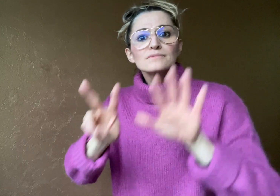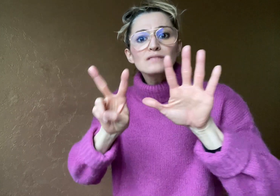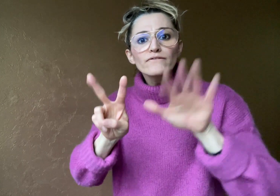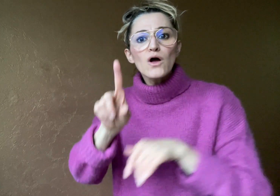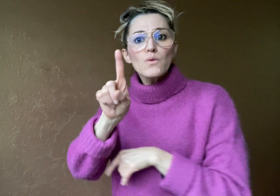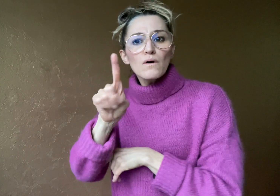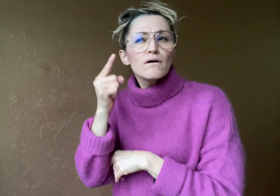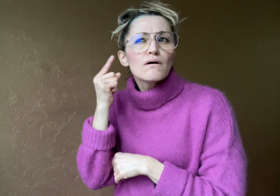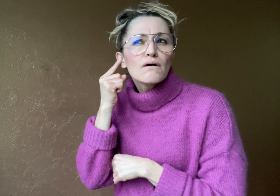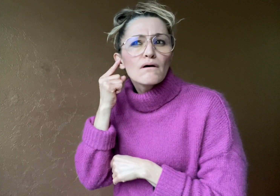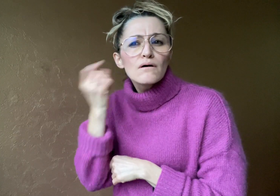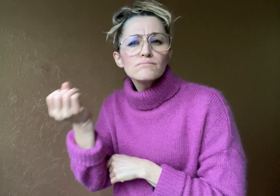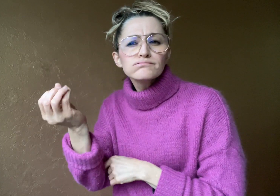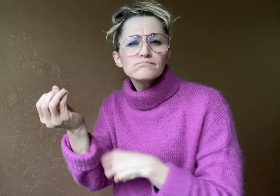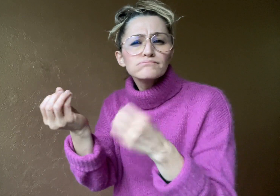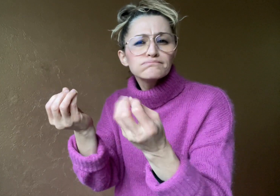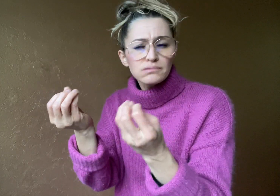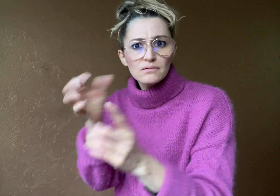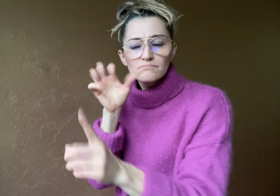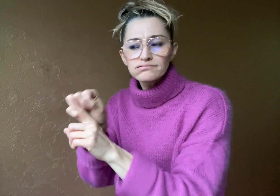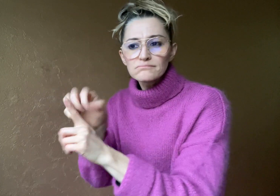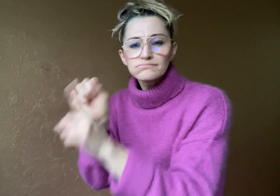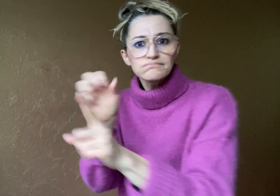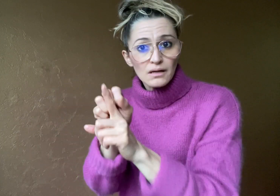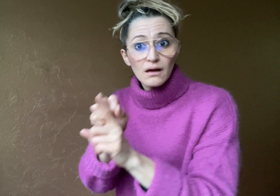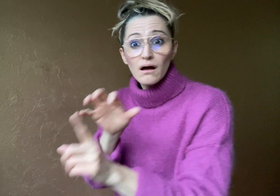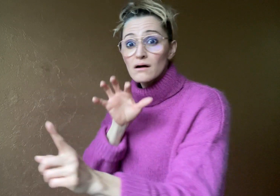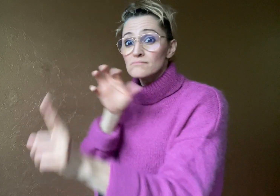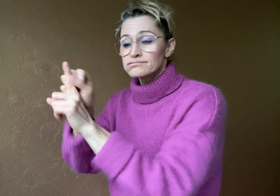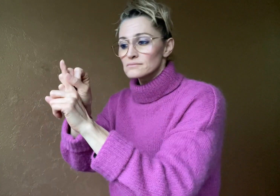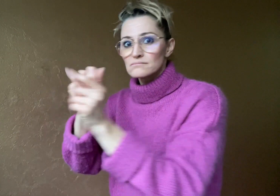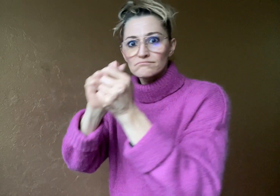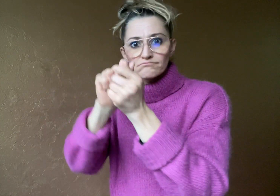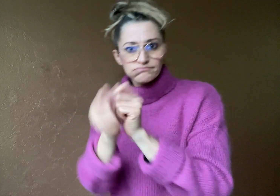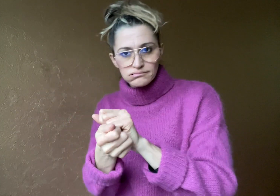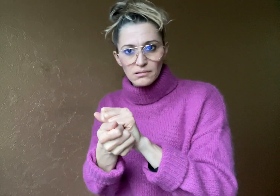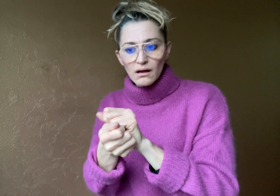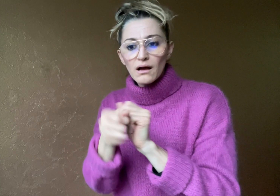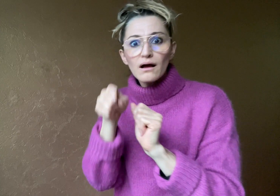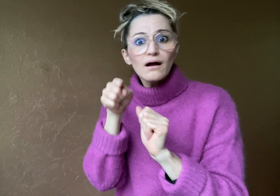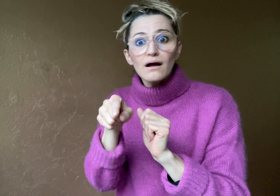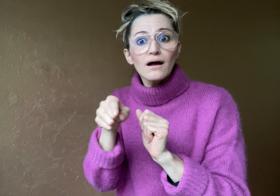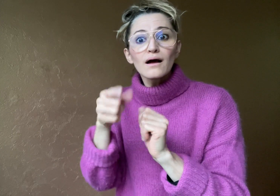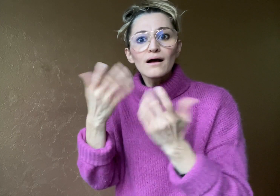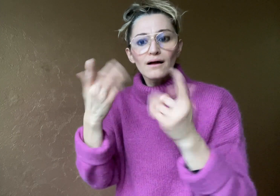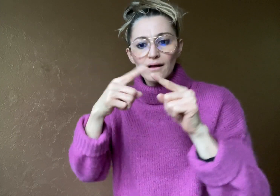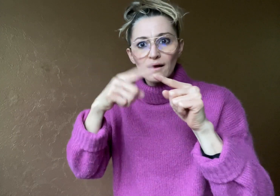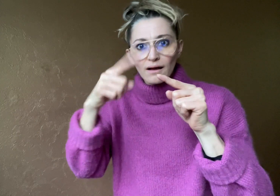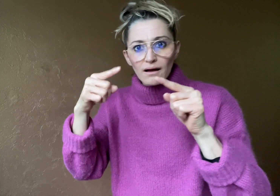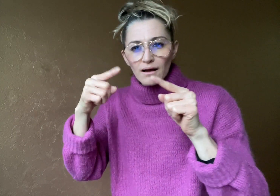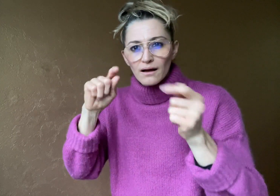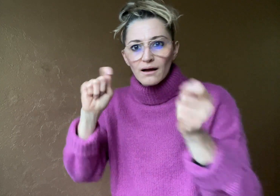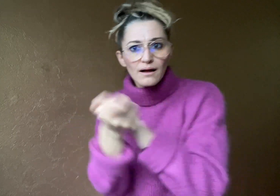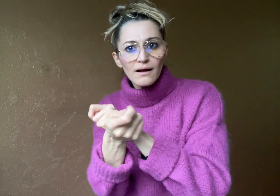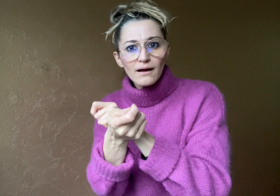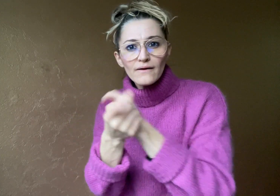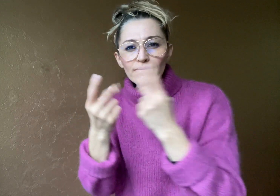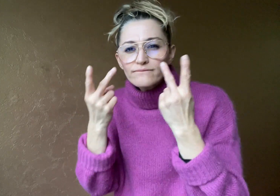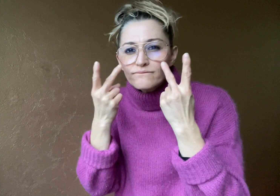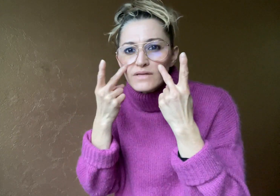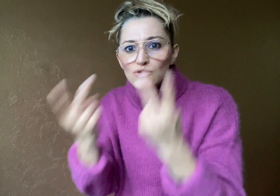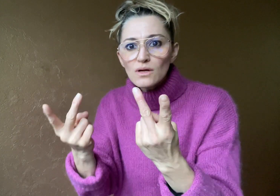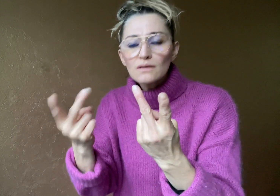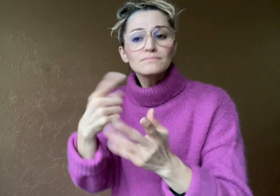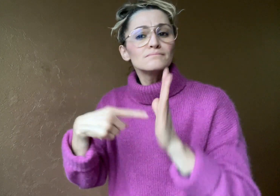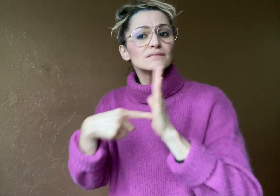Using 71 surround sound data, it detects and visualises